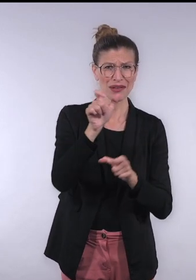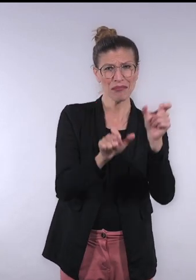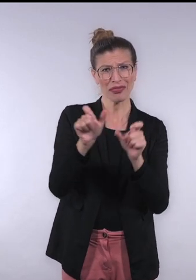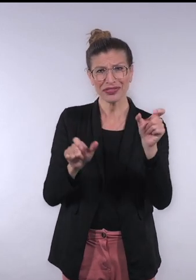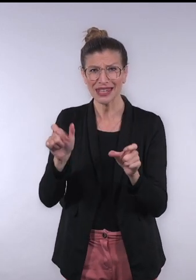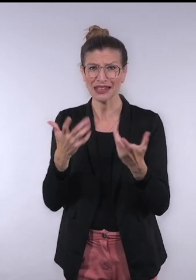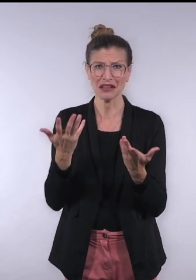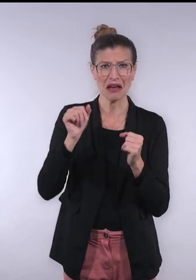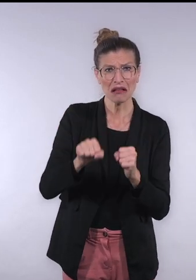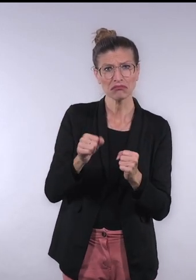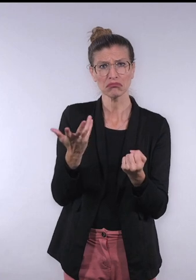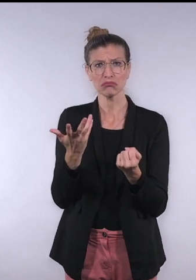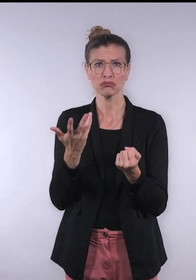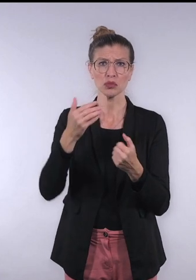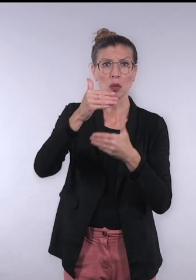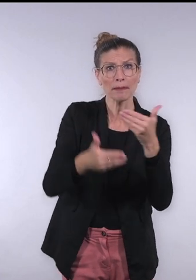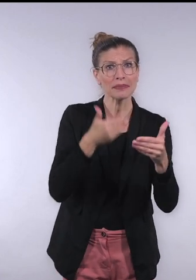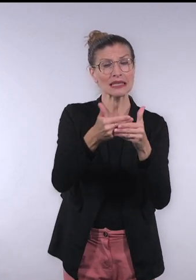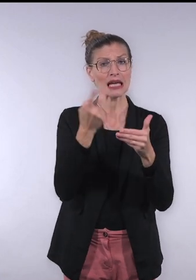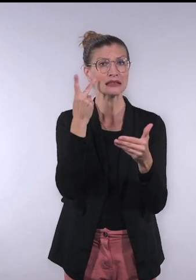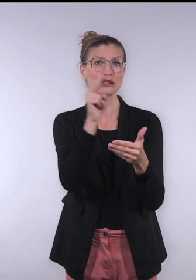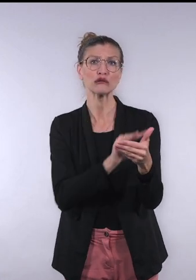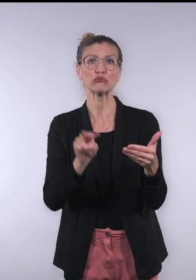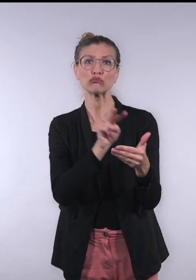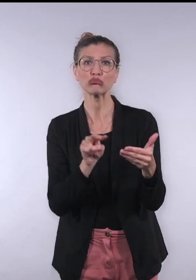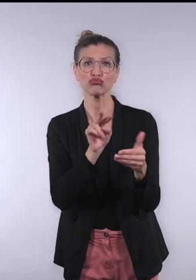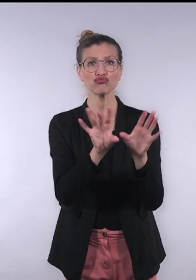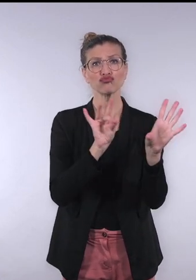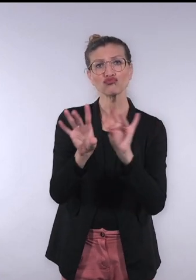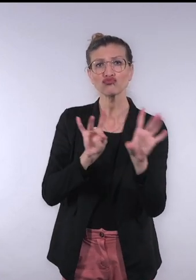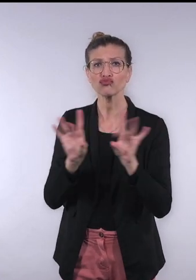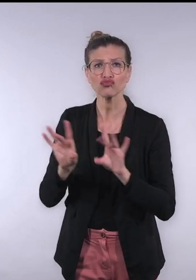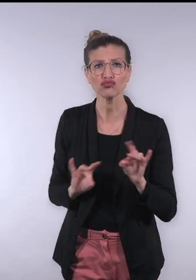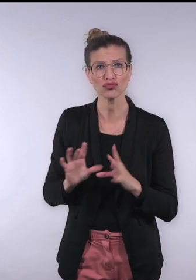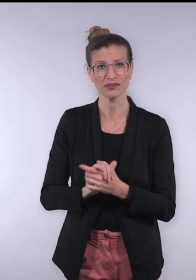Everybody will have a small button on the website